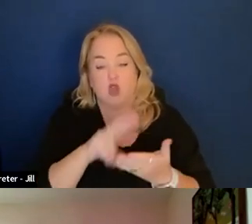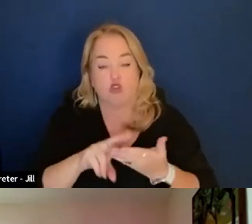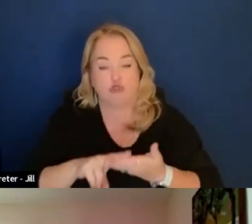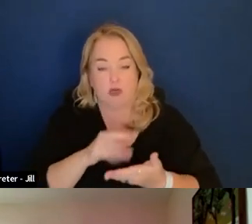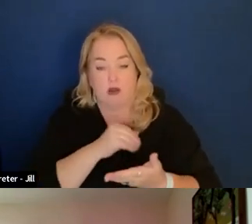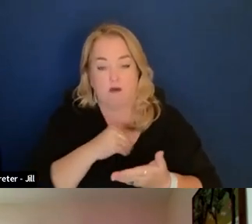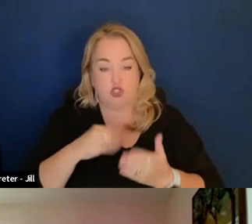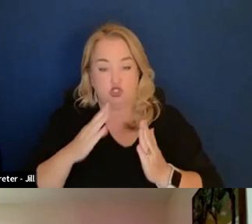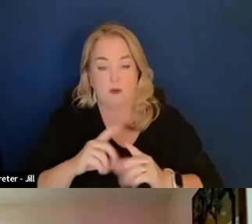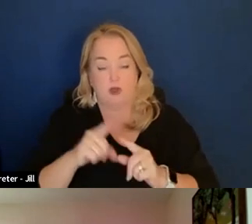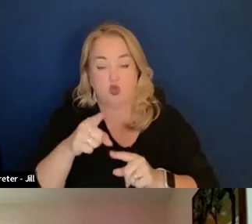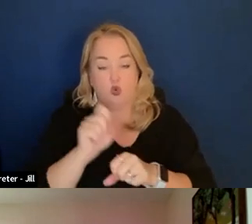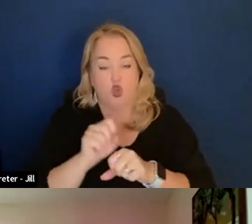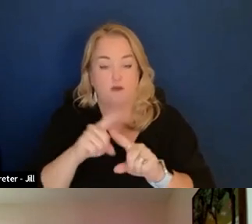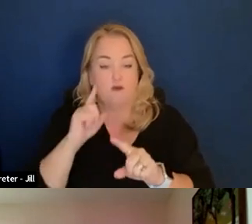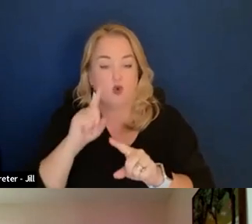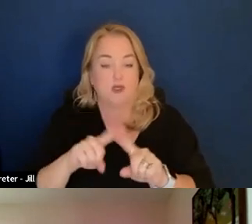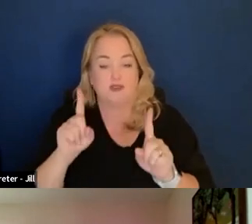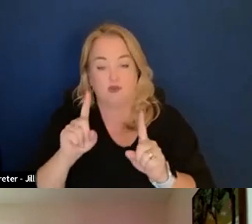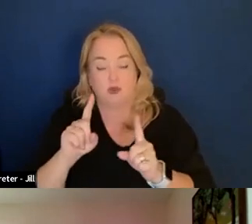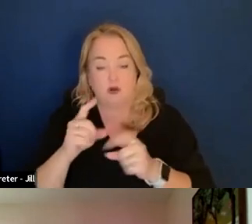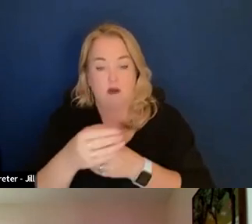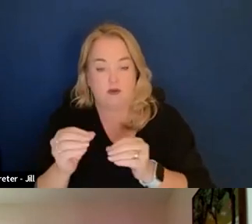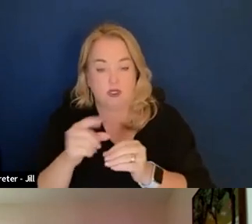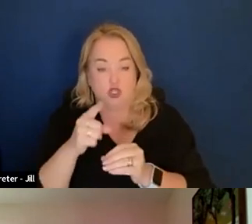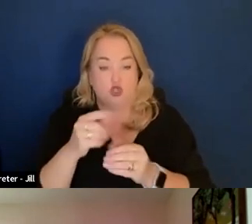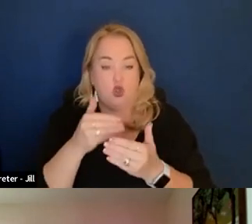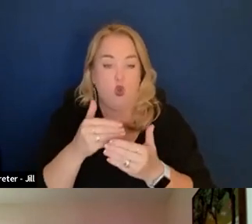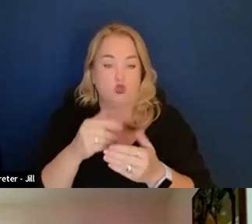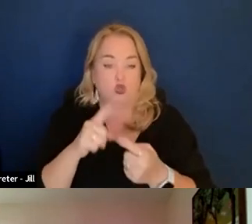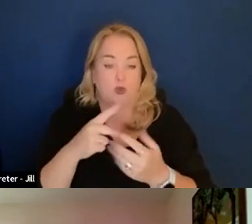at a different office, and you are closer to the program or the projects.